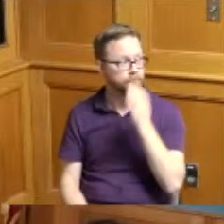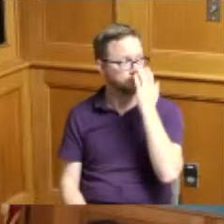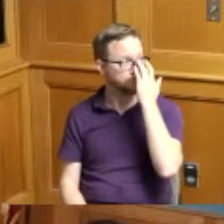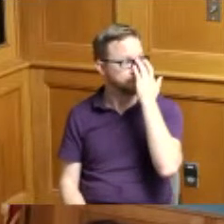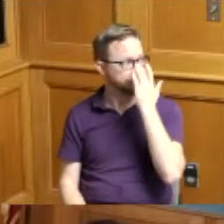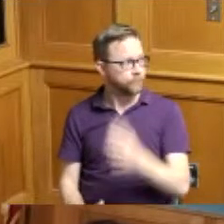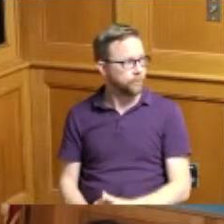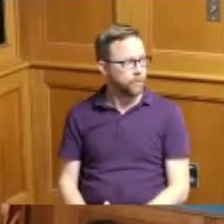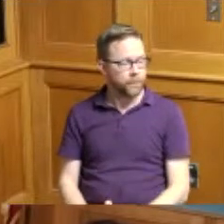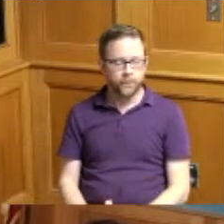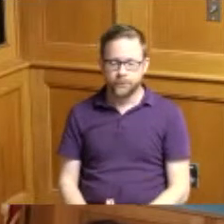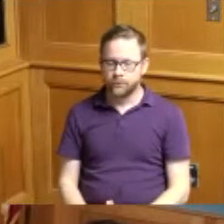wow